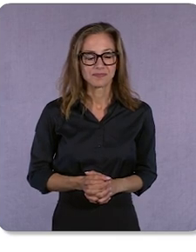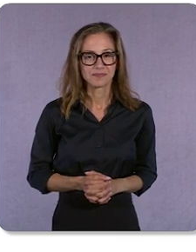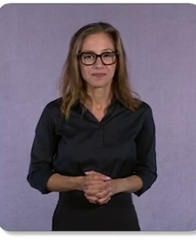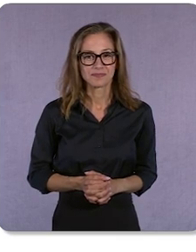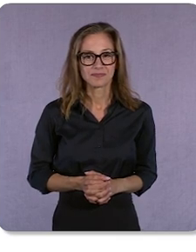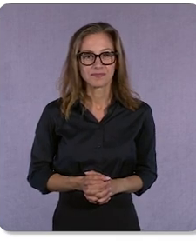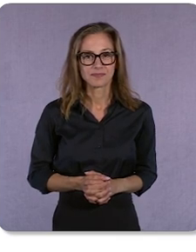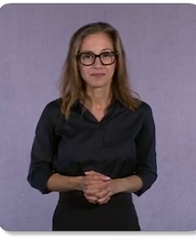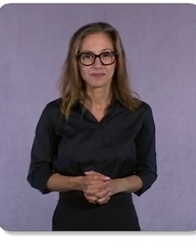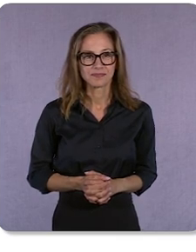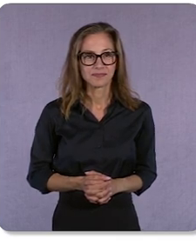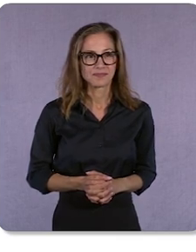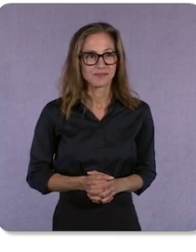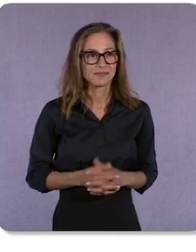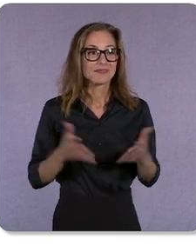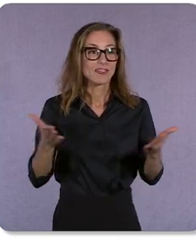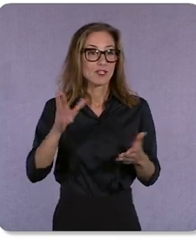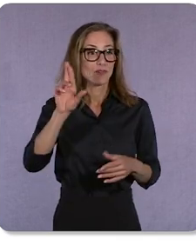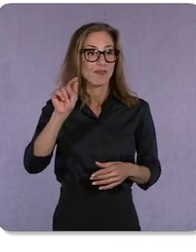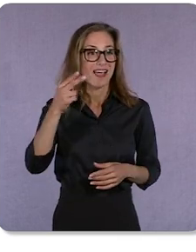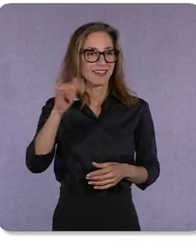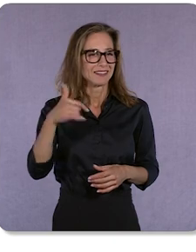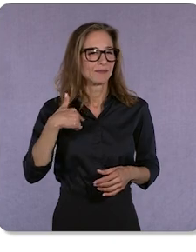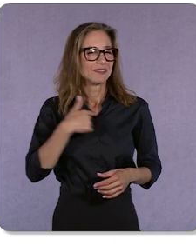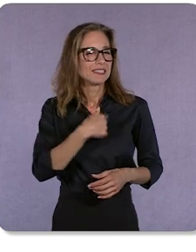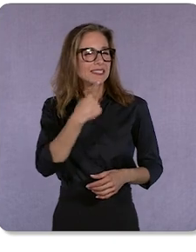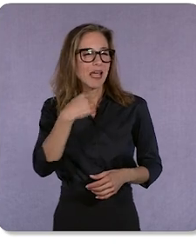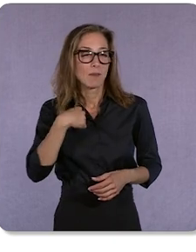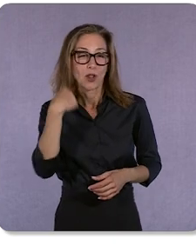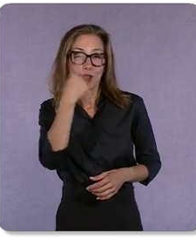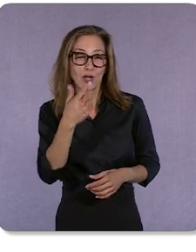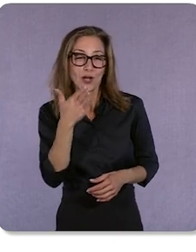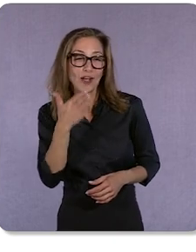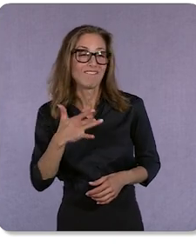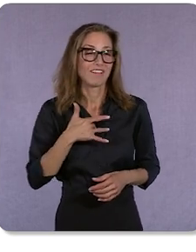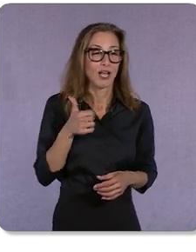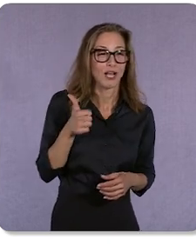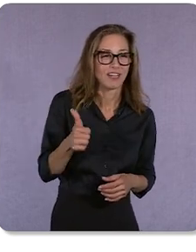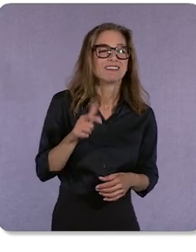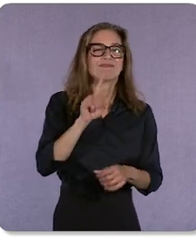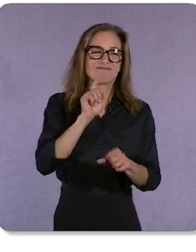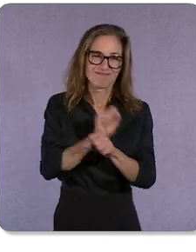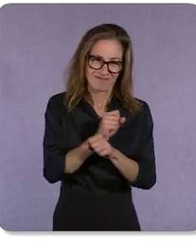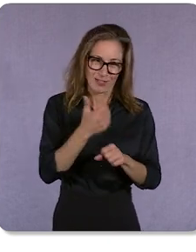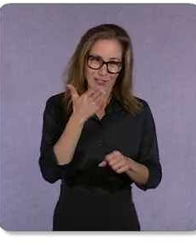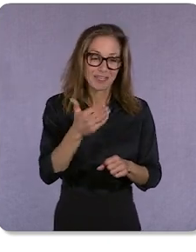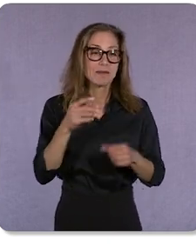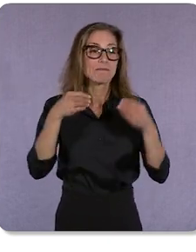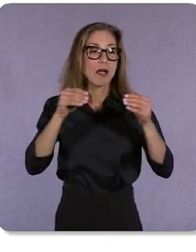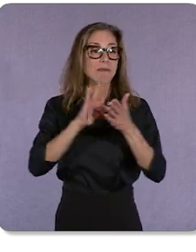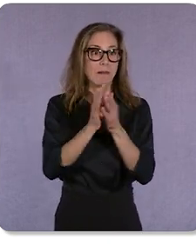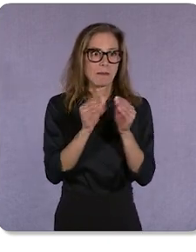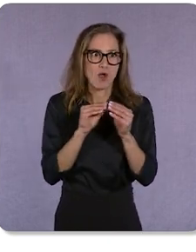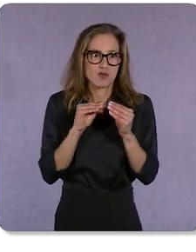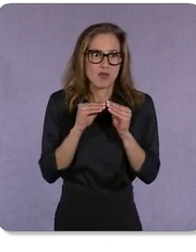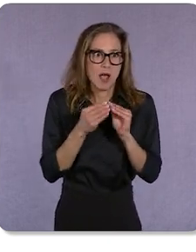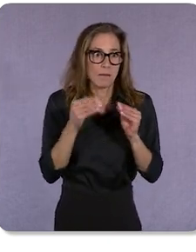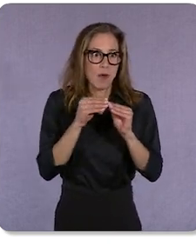Here at Rothy's we say we look good, feel good, and are good. As the market gets more crowded and more and more brands claim sustainability it